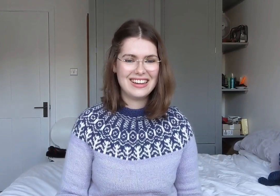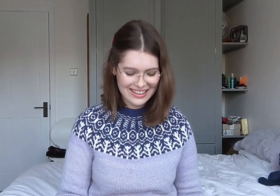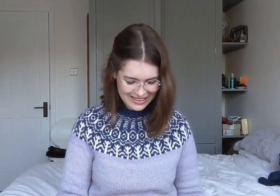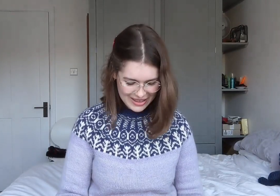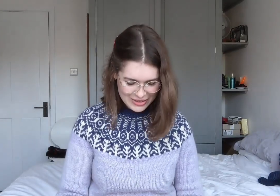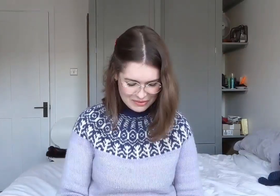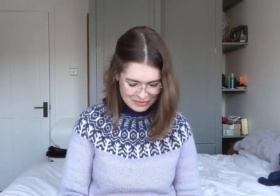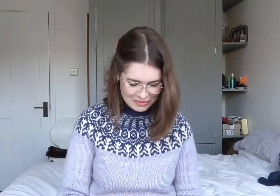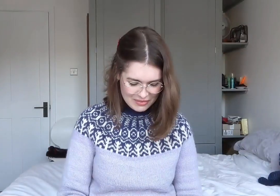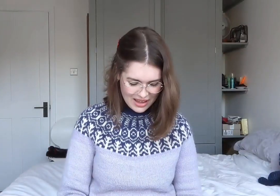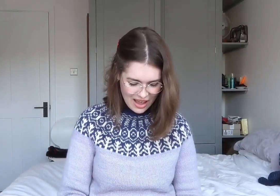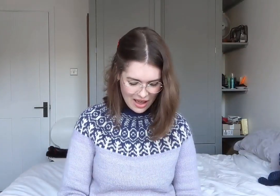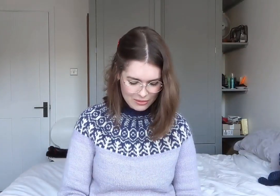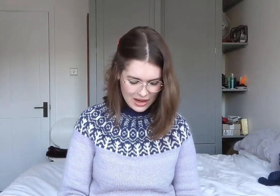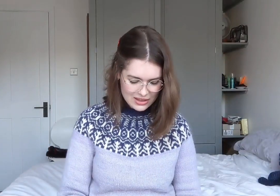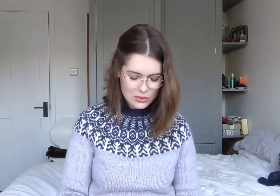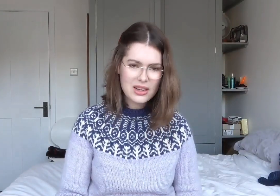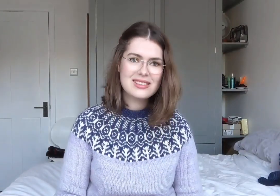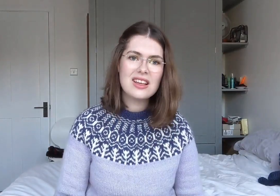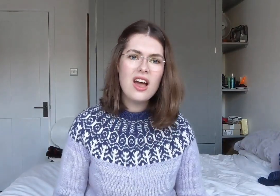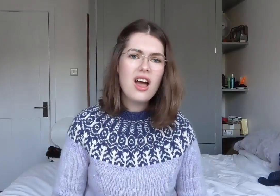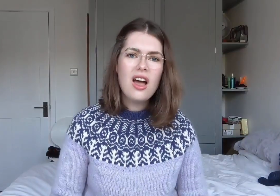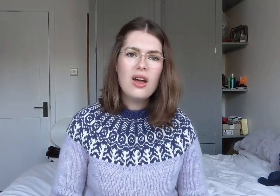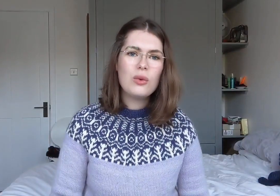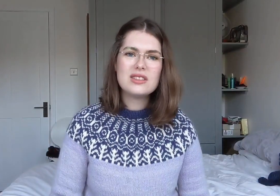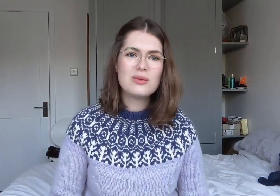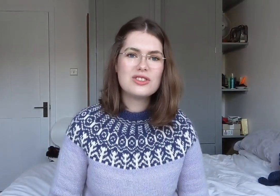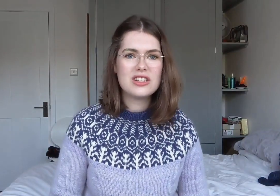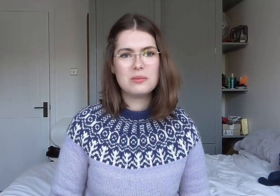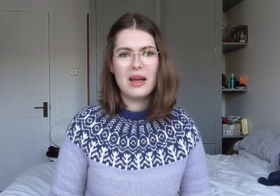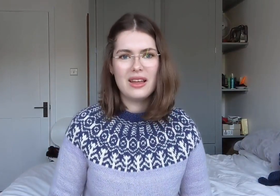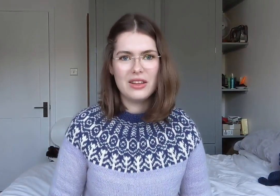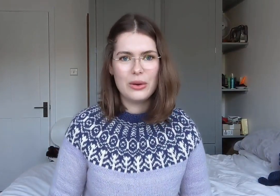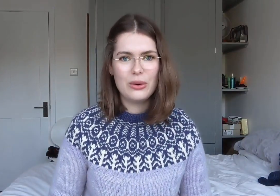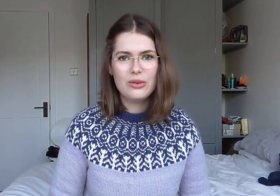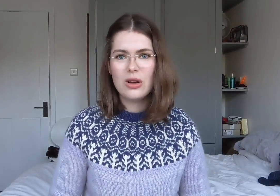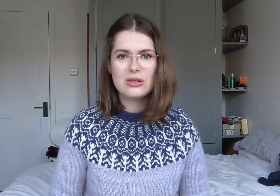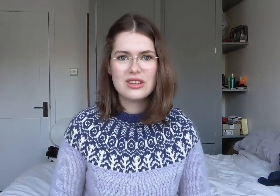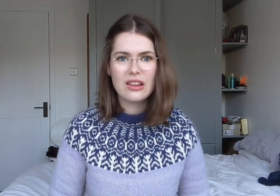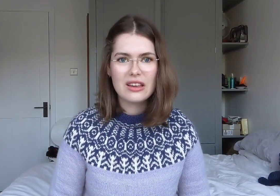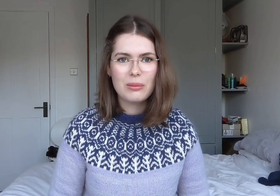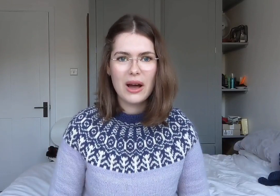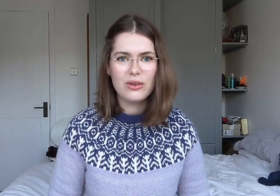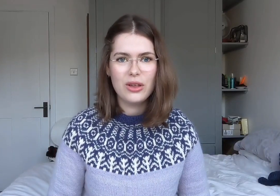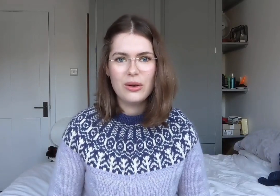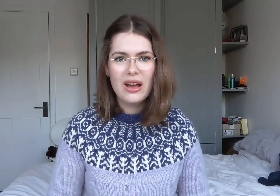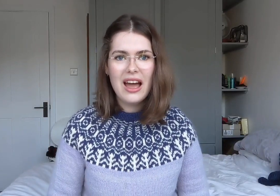Next one is, when someone's just met you knows nothing about you,